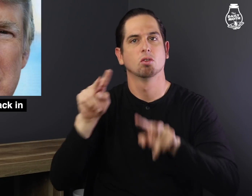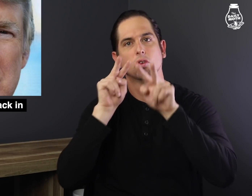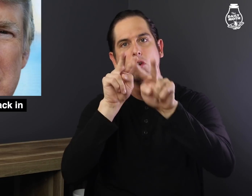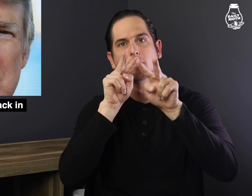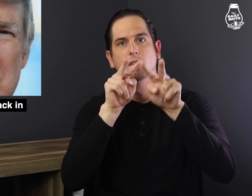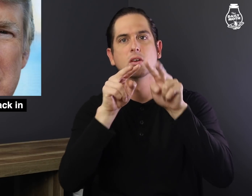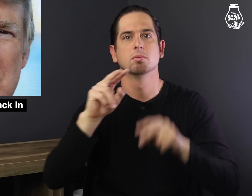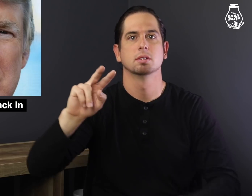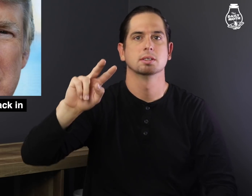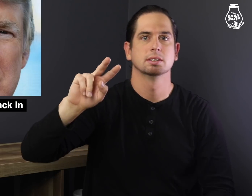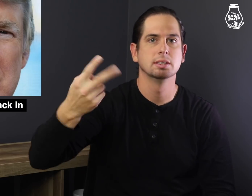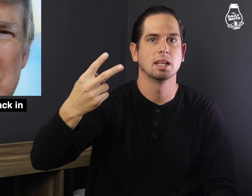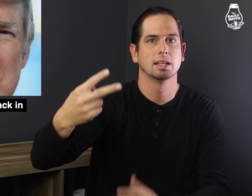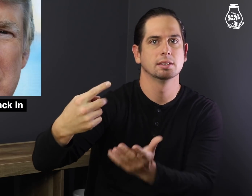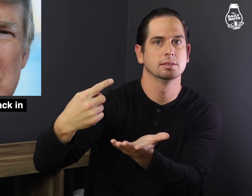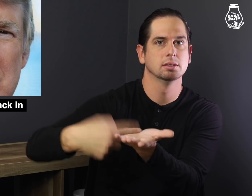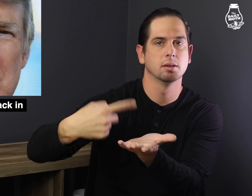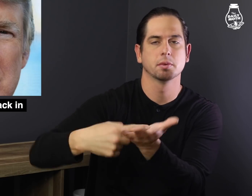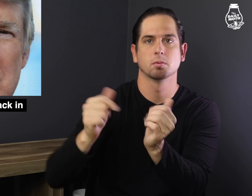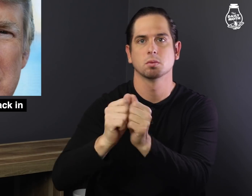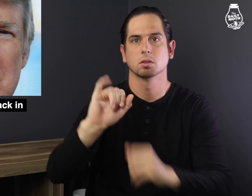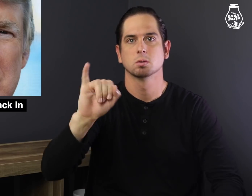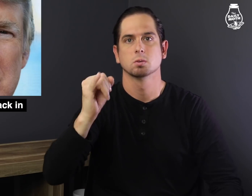and that he is looking forward to the second debate with